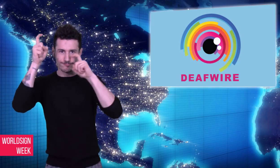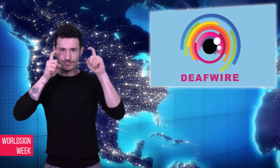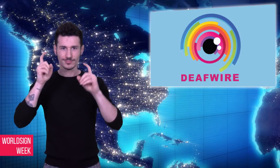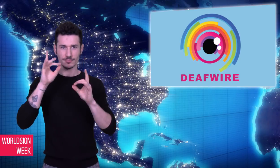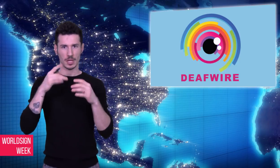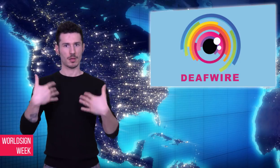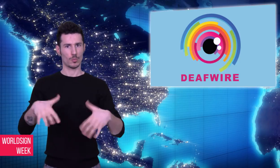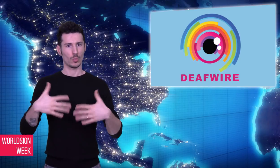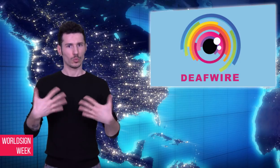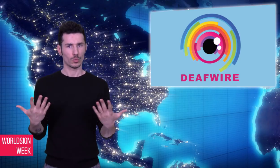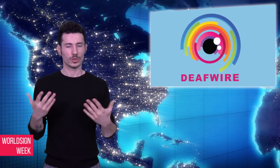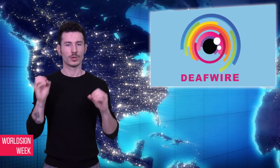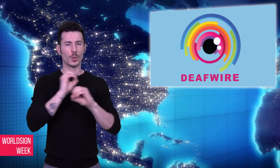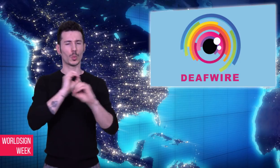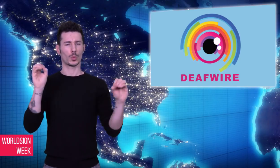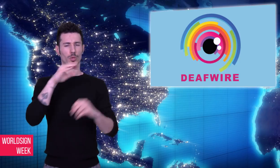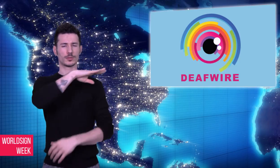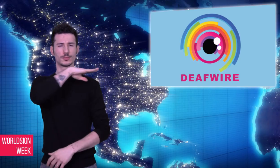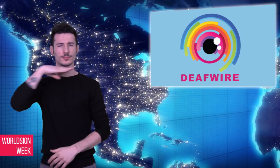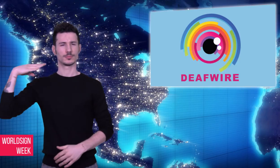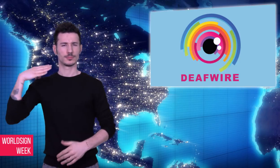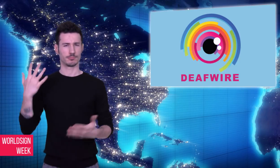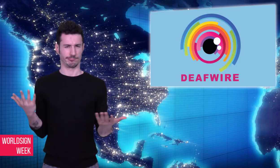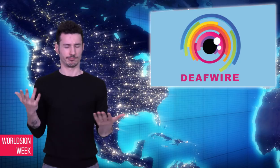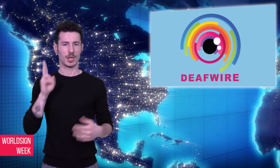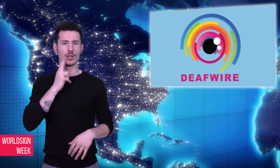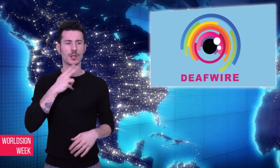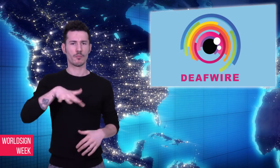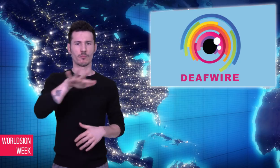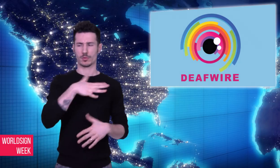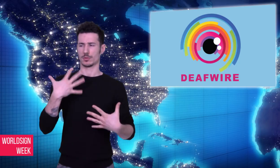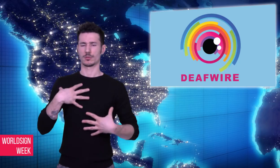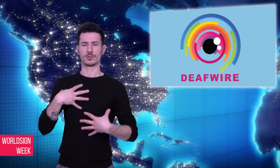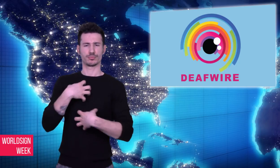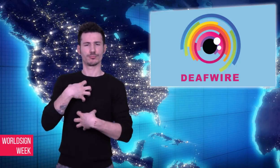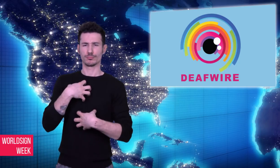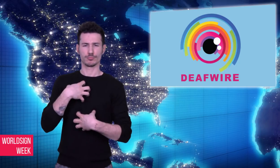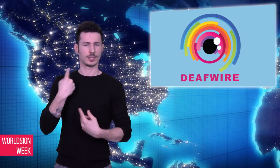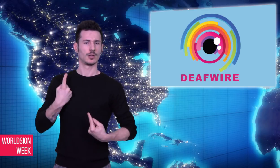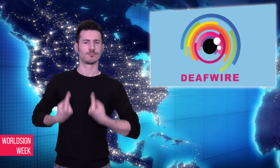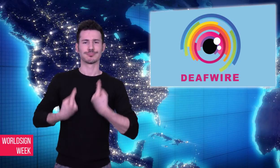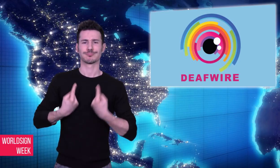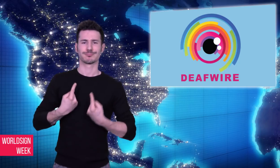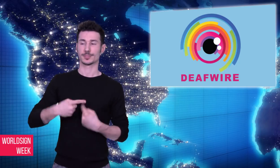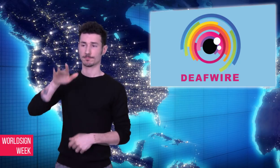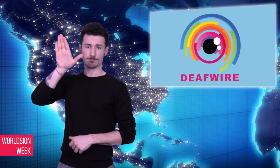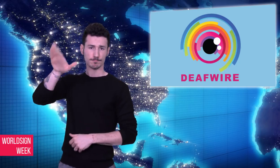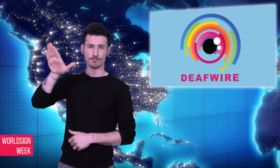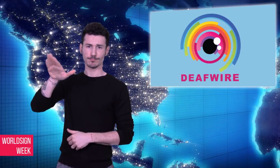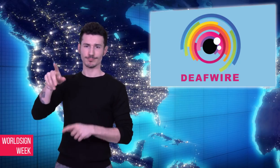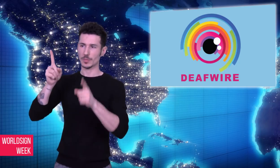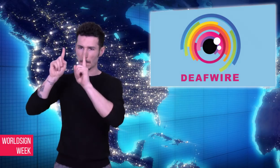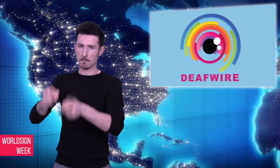facial expressions - a vital component of BSL. Deaf Britons They are asking